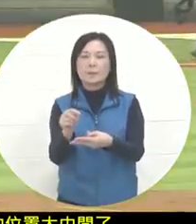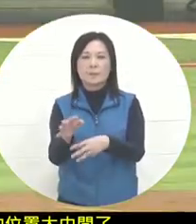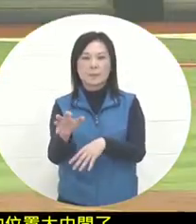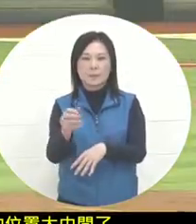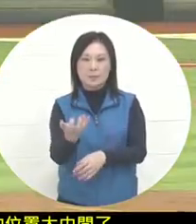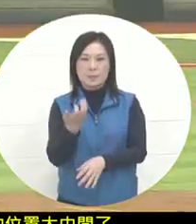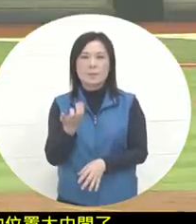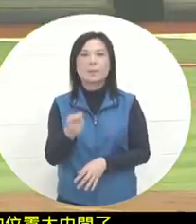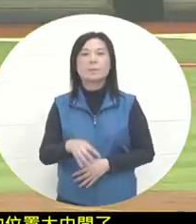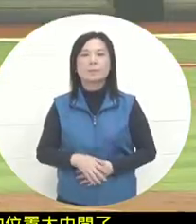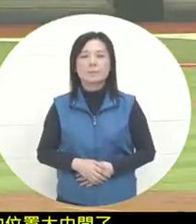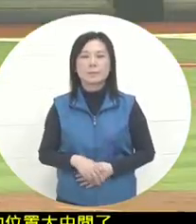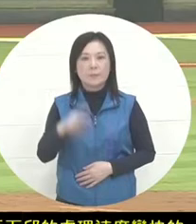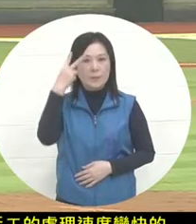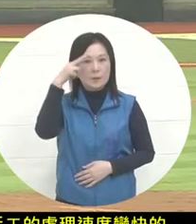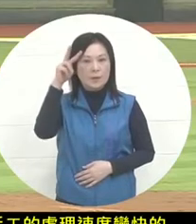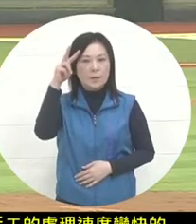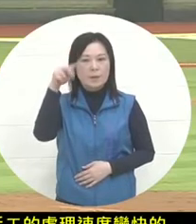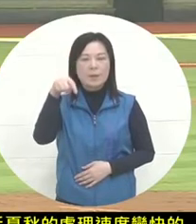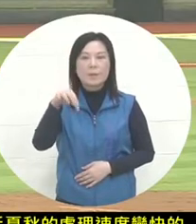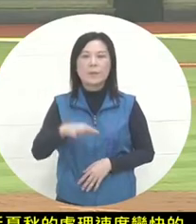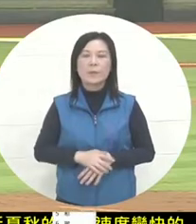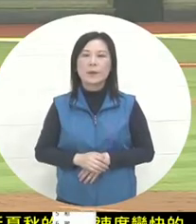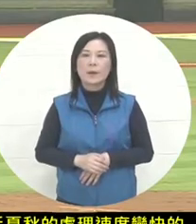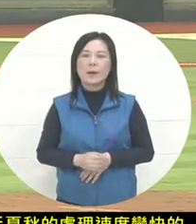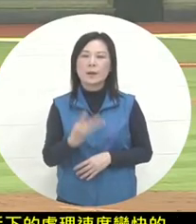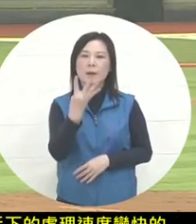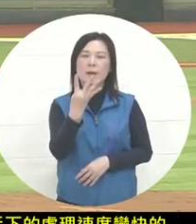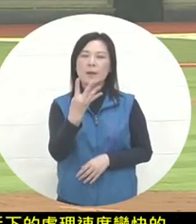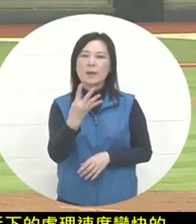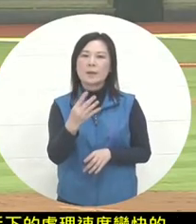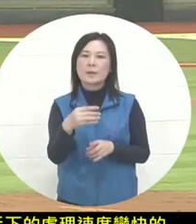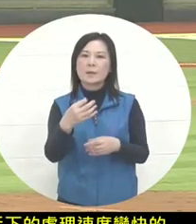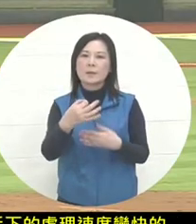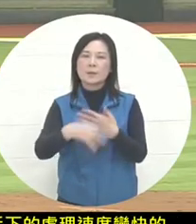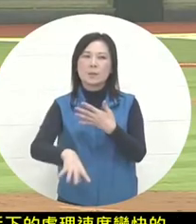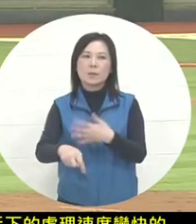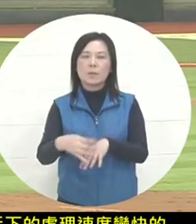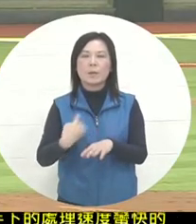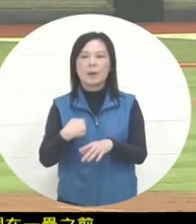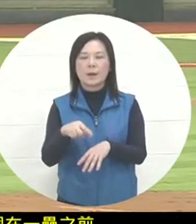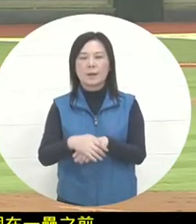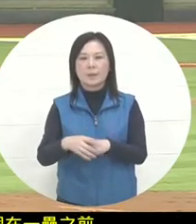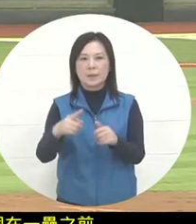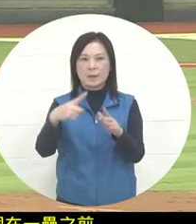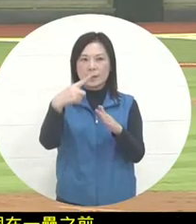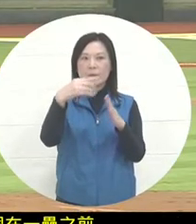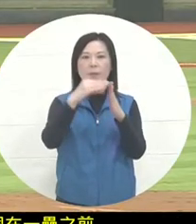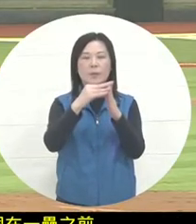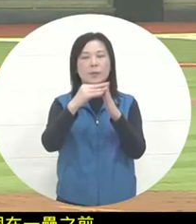the Mexican team lost 4 points, they got the first out on the back of their hand